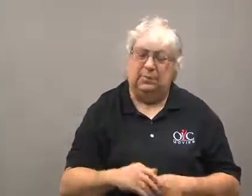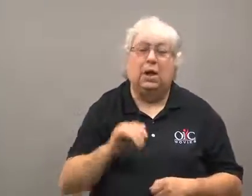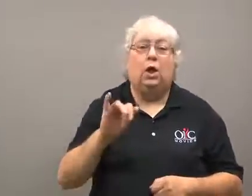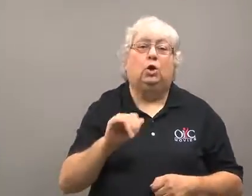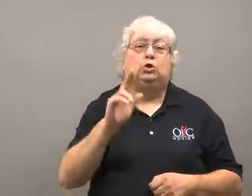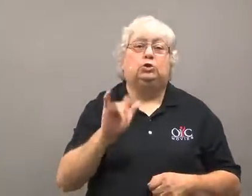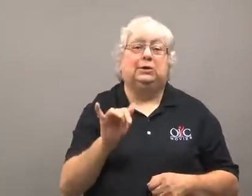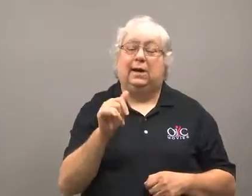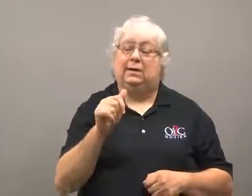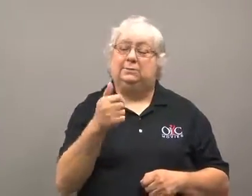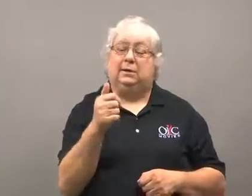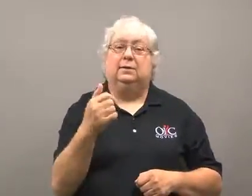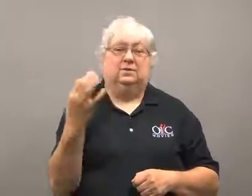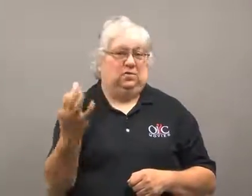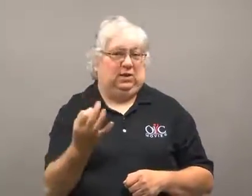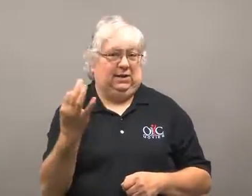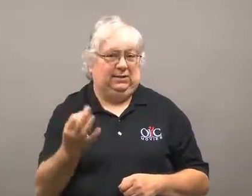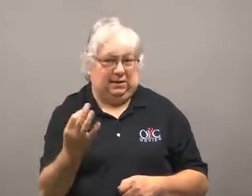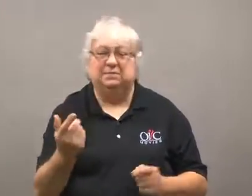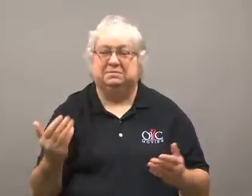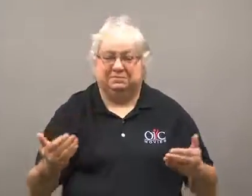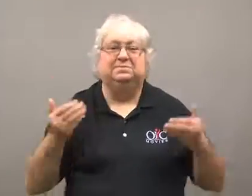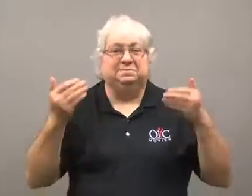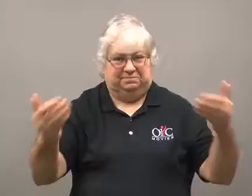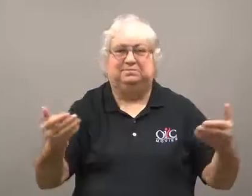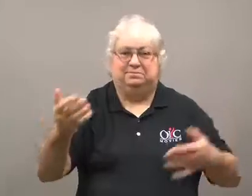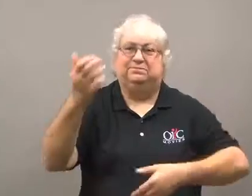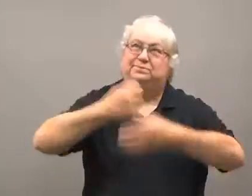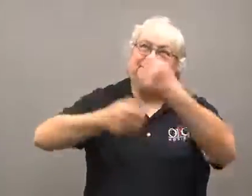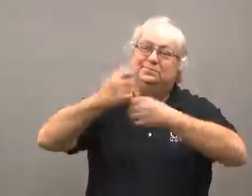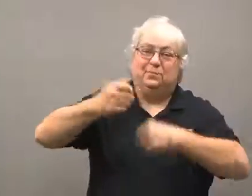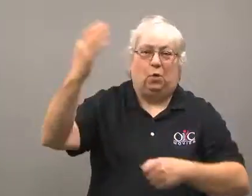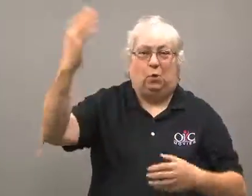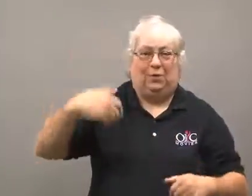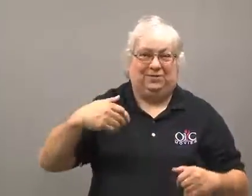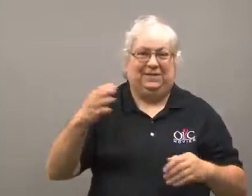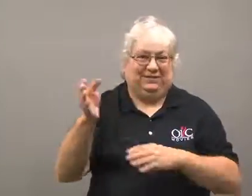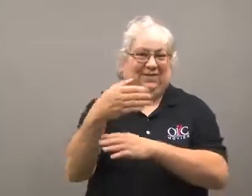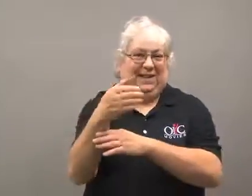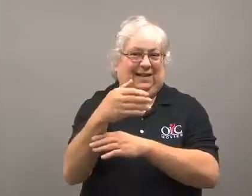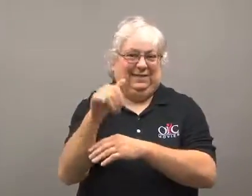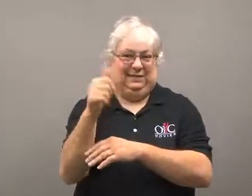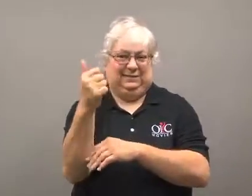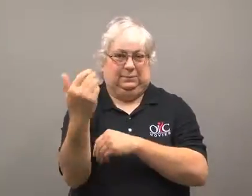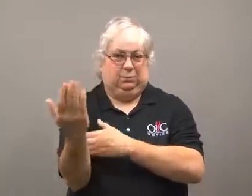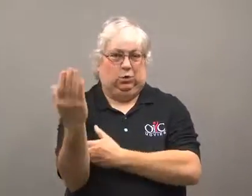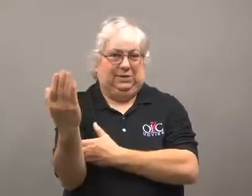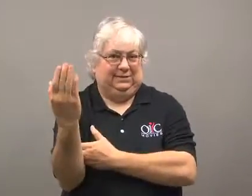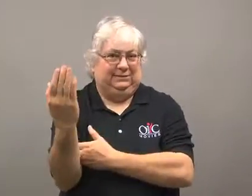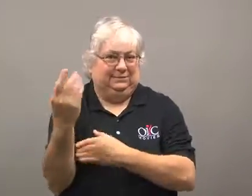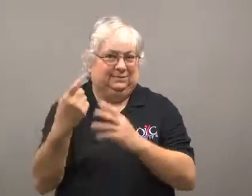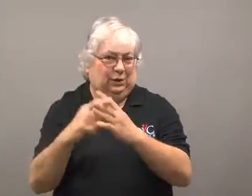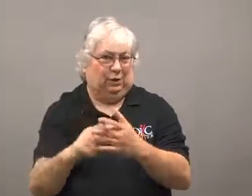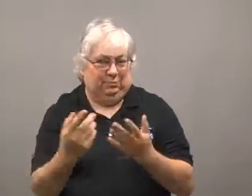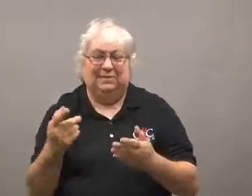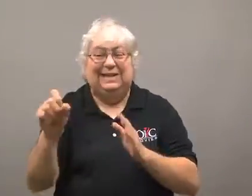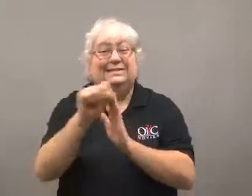At 10 am, Friday, July 10, the flag was officially taken down.